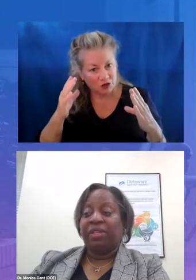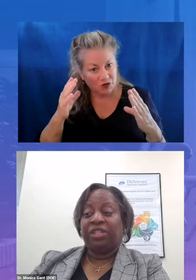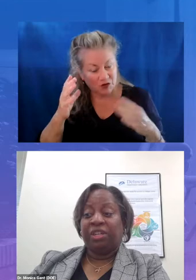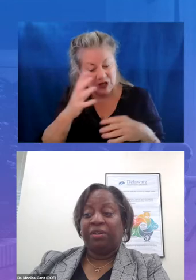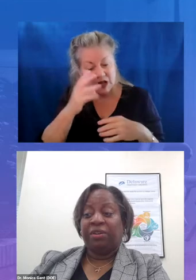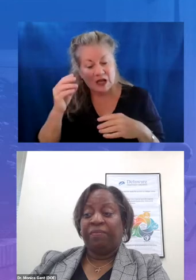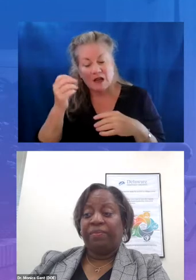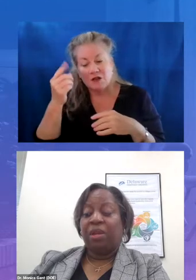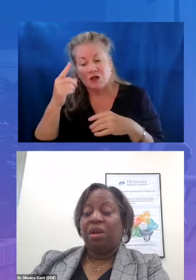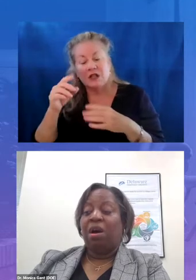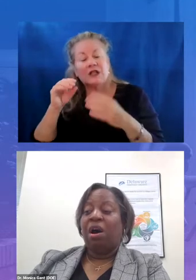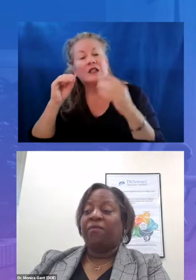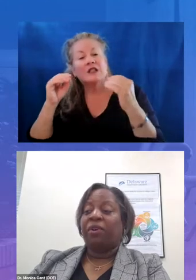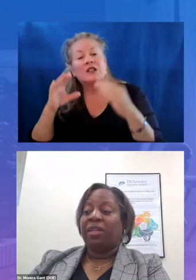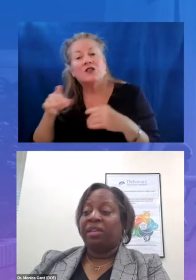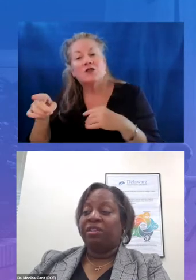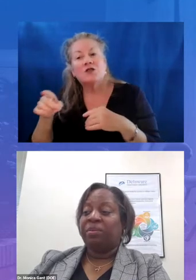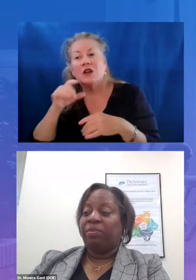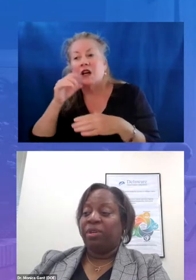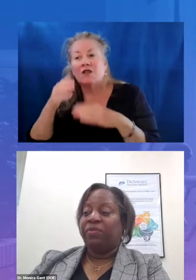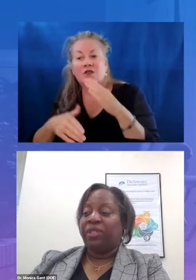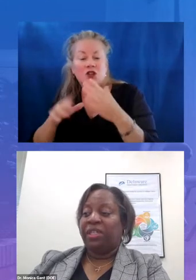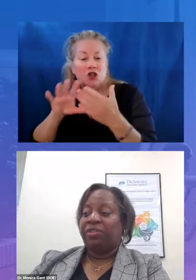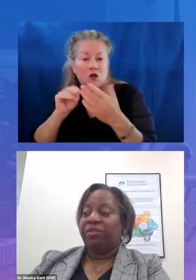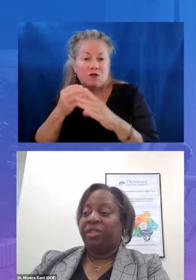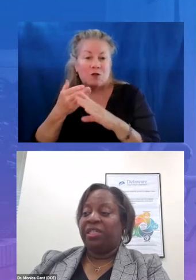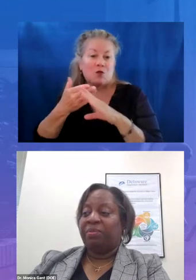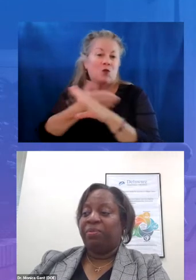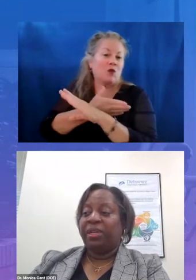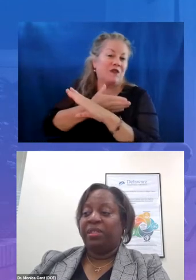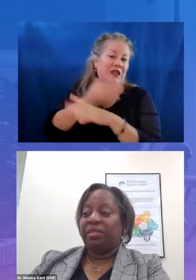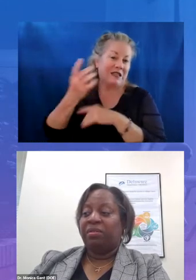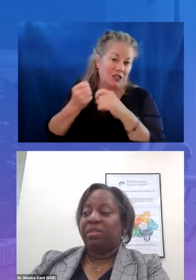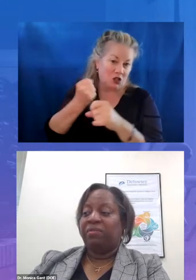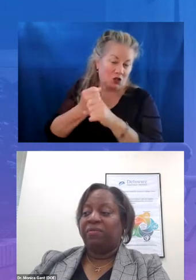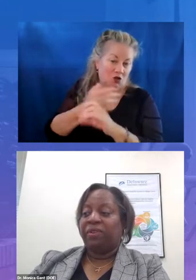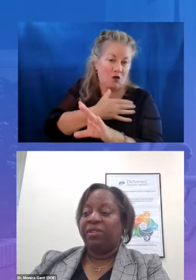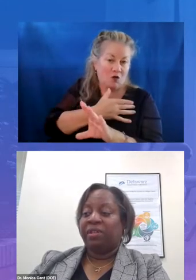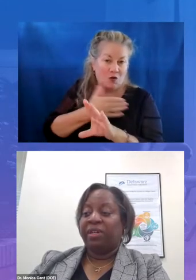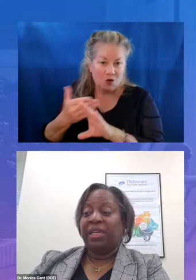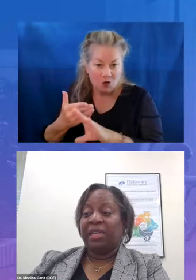year offer clear supports for teachers in supporting students diverse learning needs